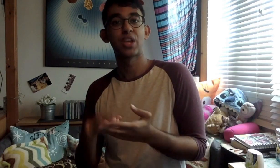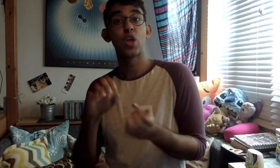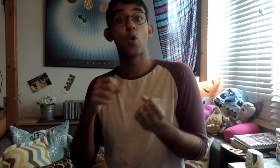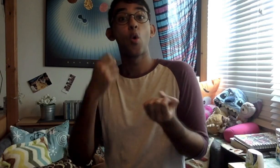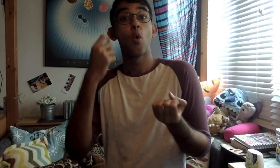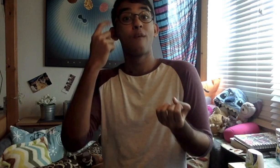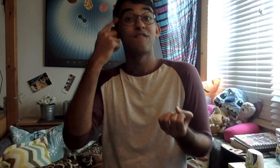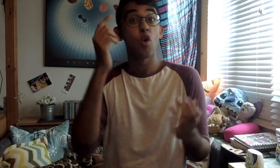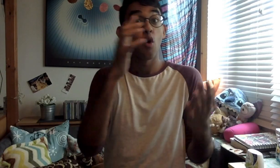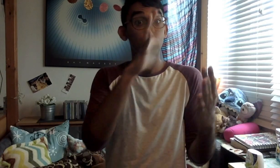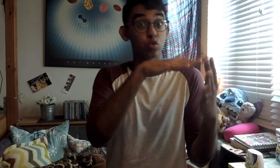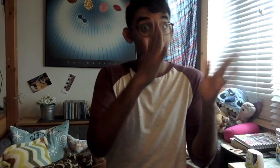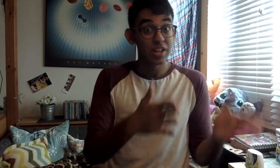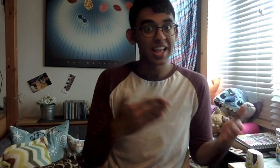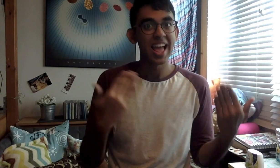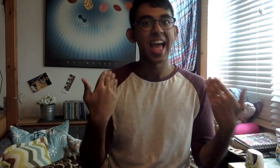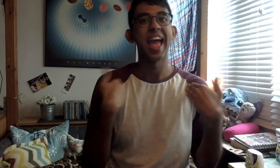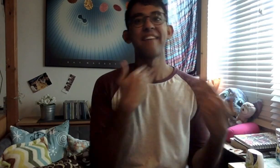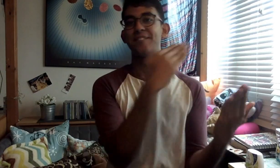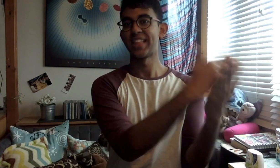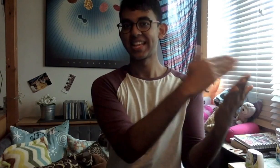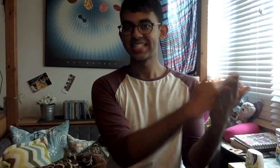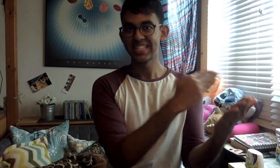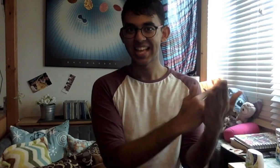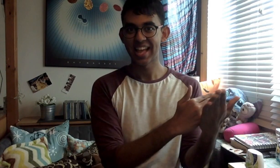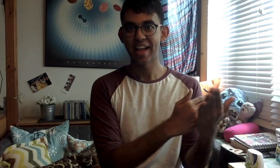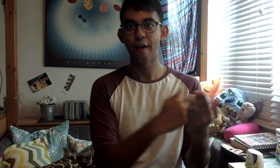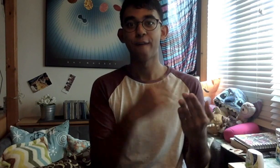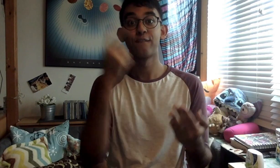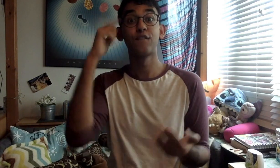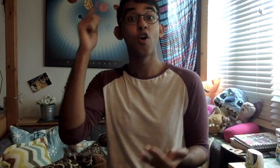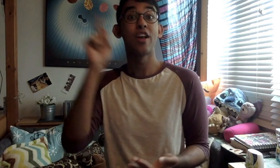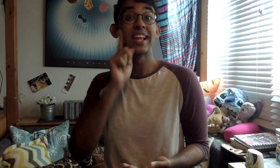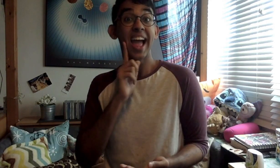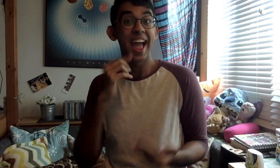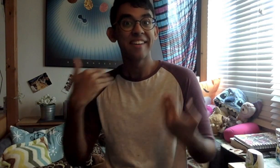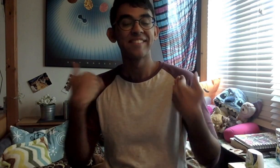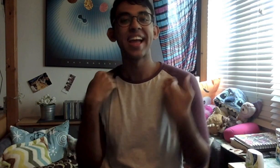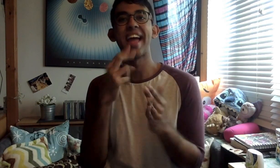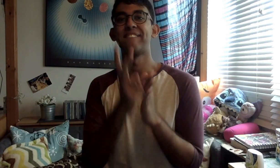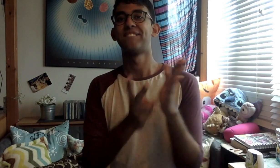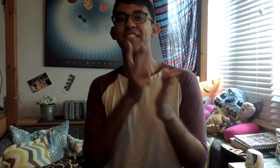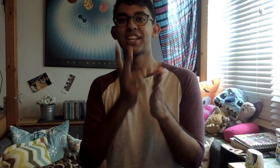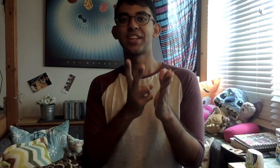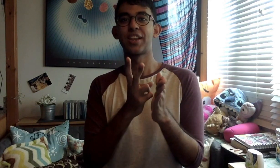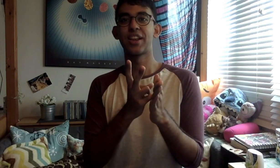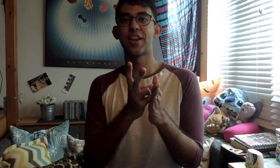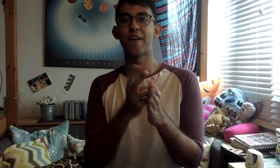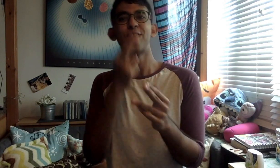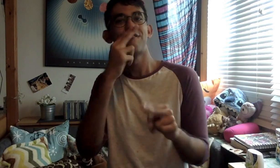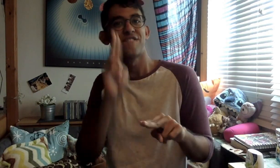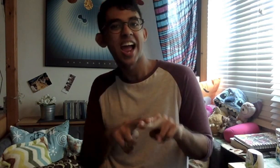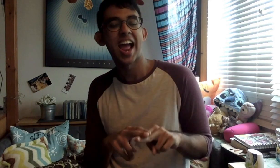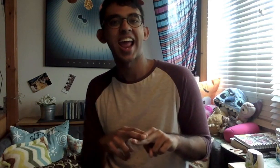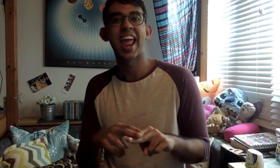So students will be able to find lessons, the Deaf will have entertainment,